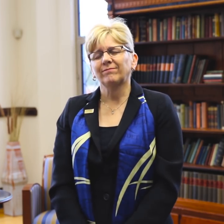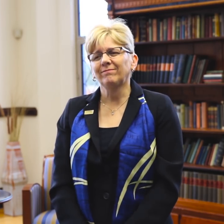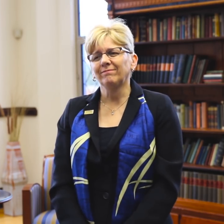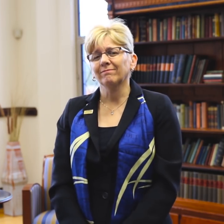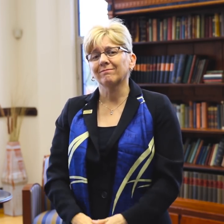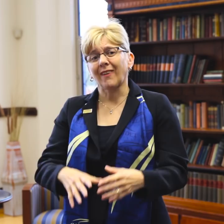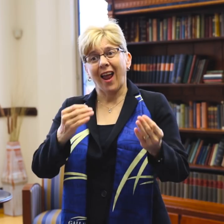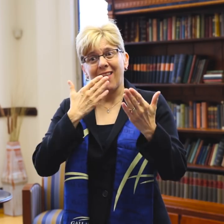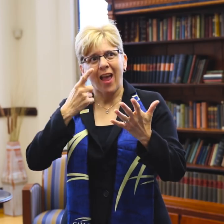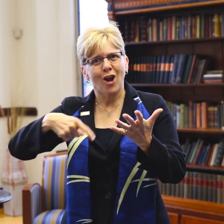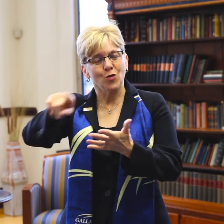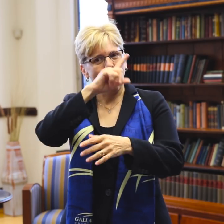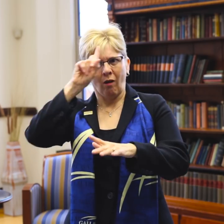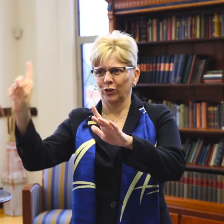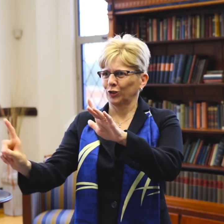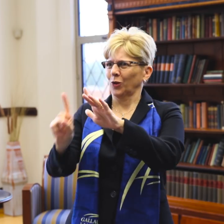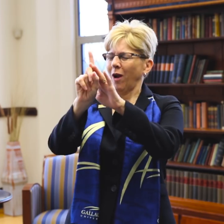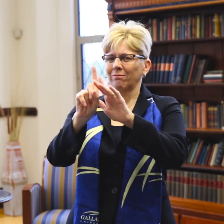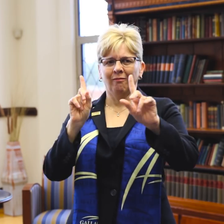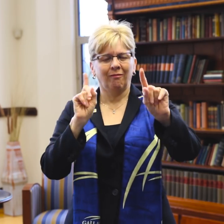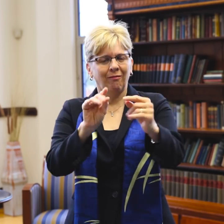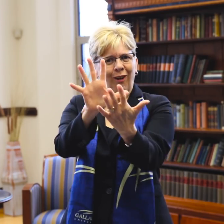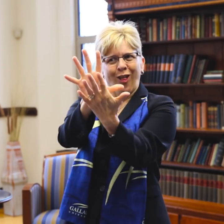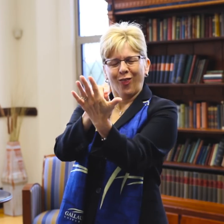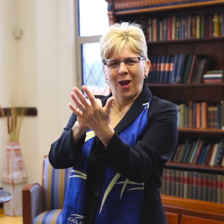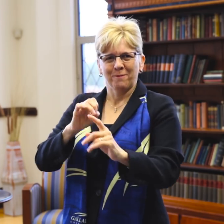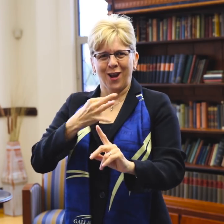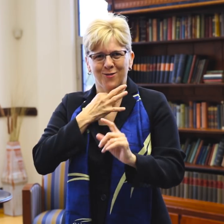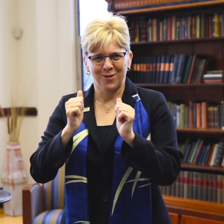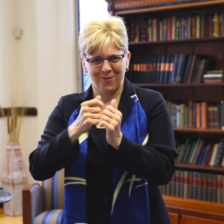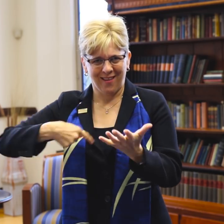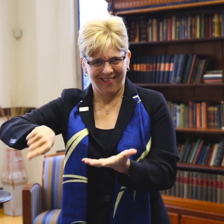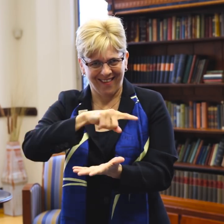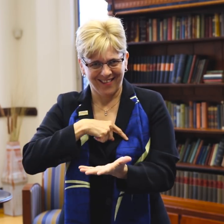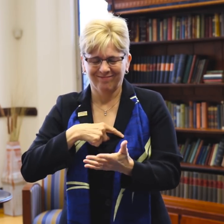Thank you to all those who attended and for learning together.